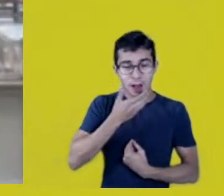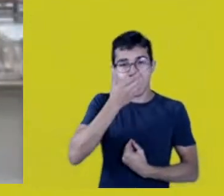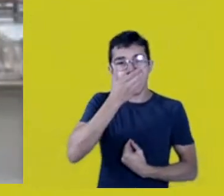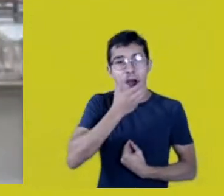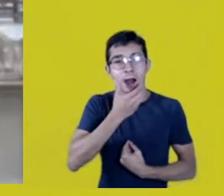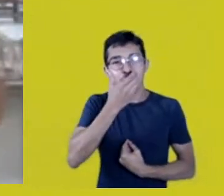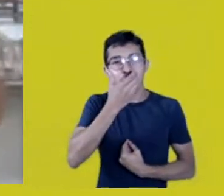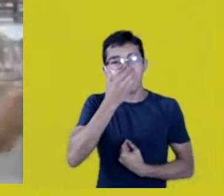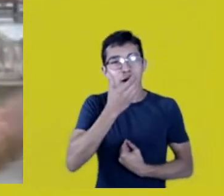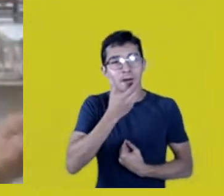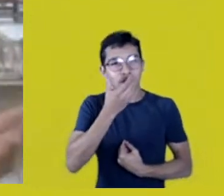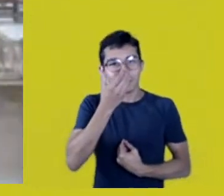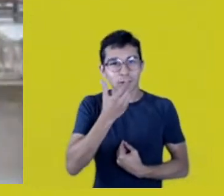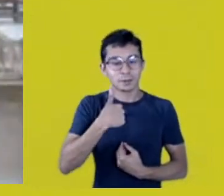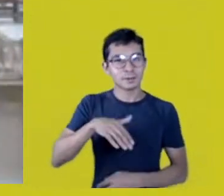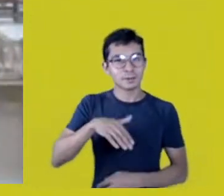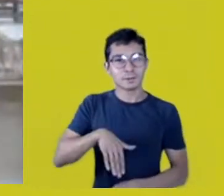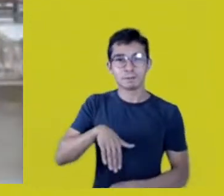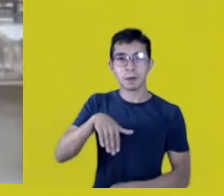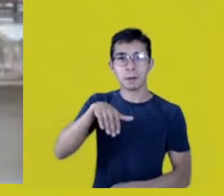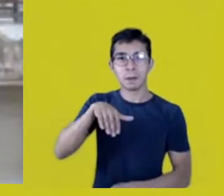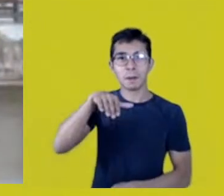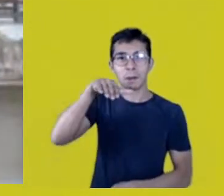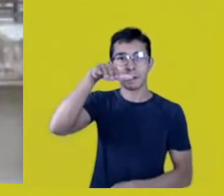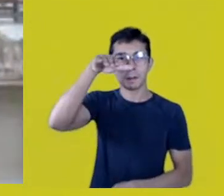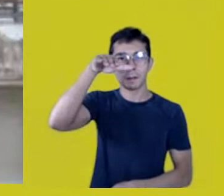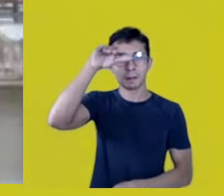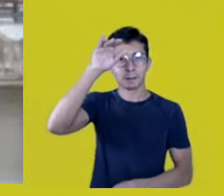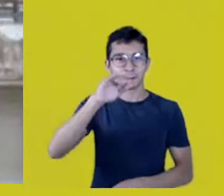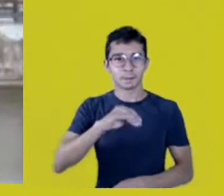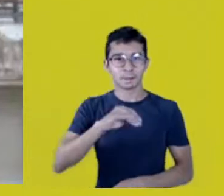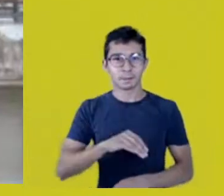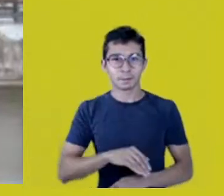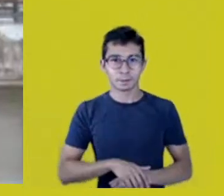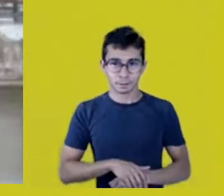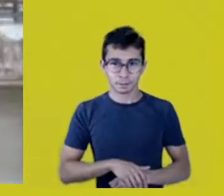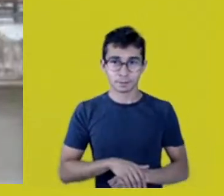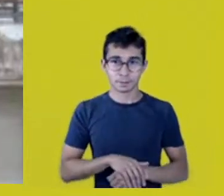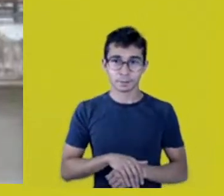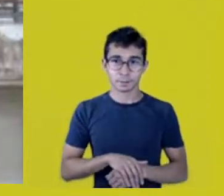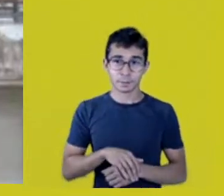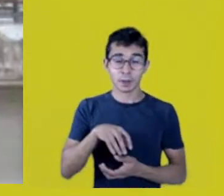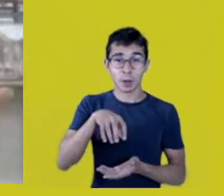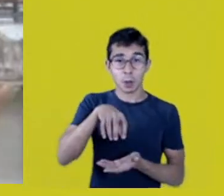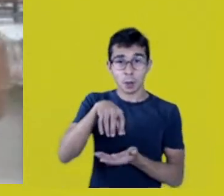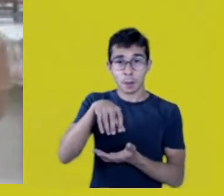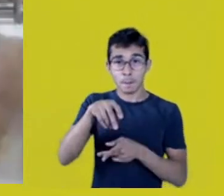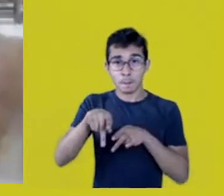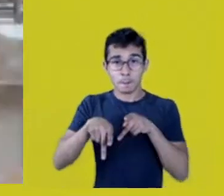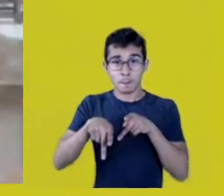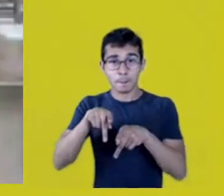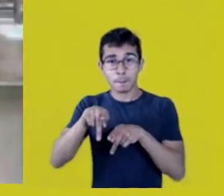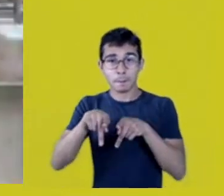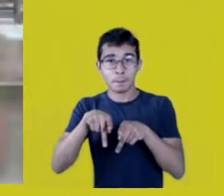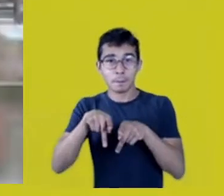purple cará, piquiá, urucuri,